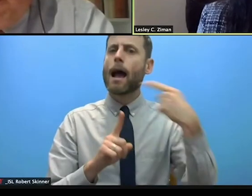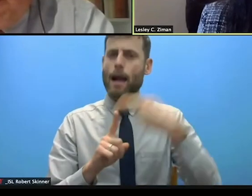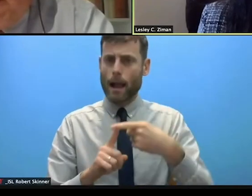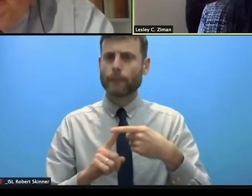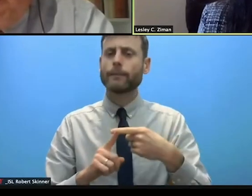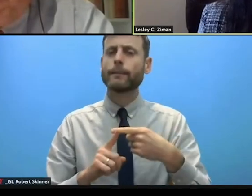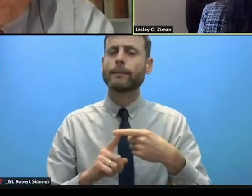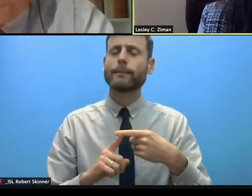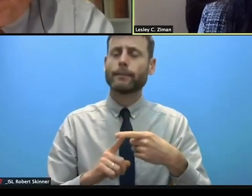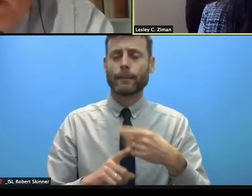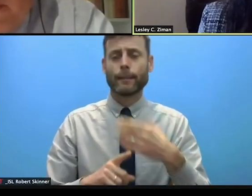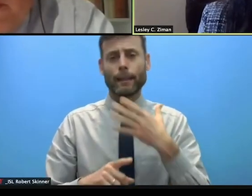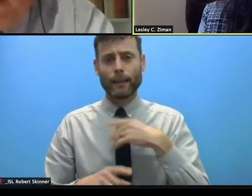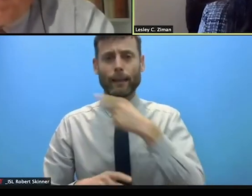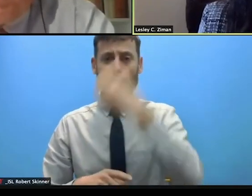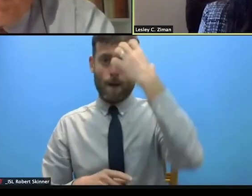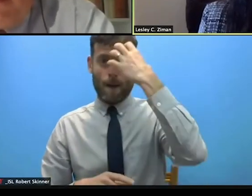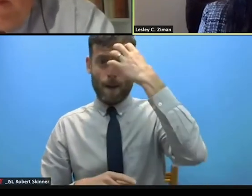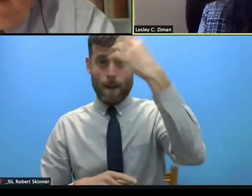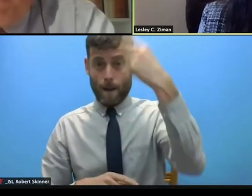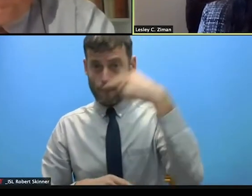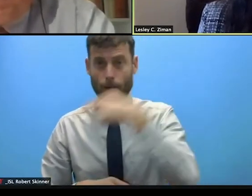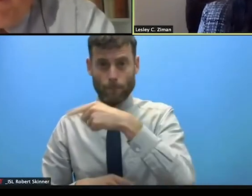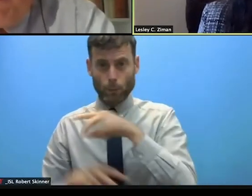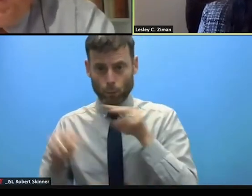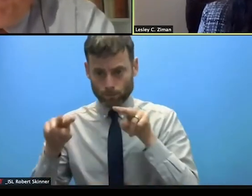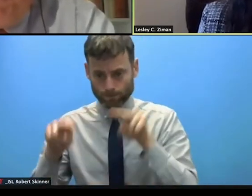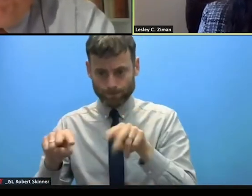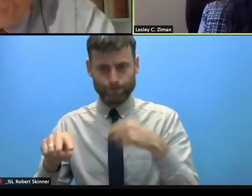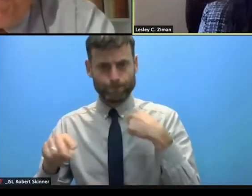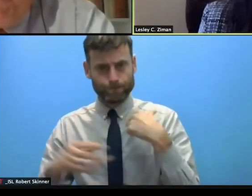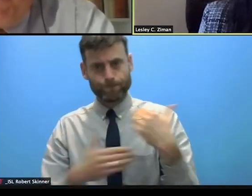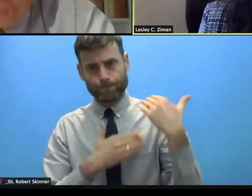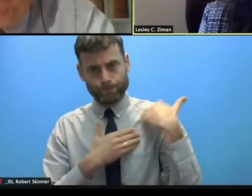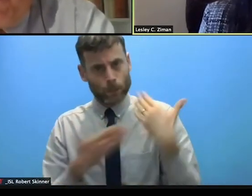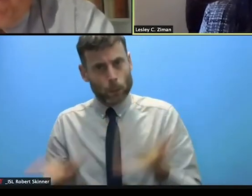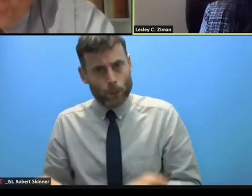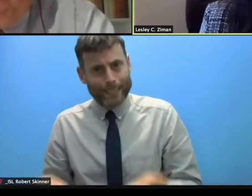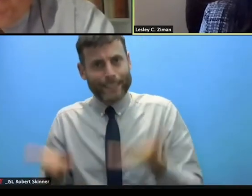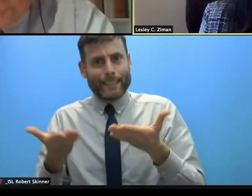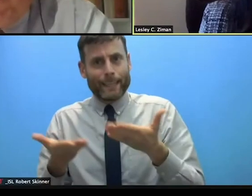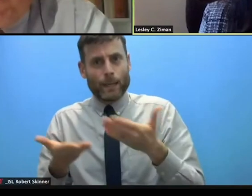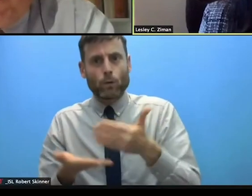environment for vulnerable populations. The United States sees protection advocacy and financing as